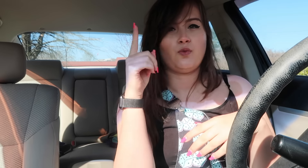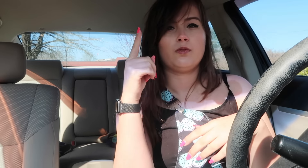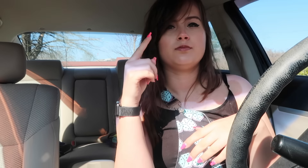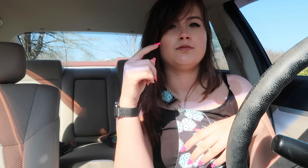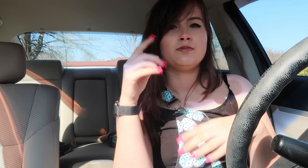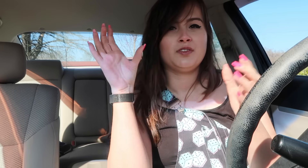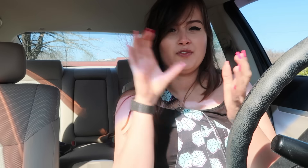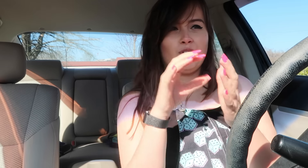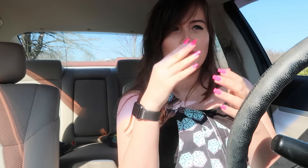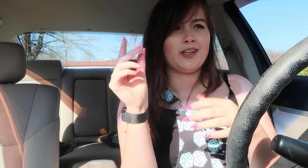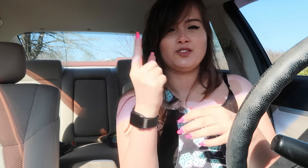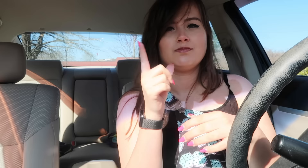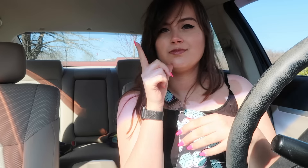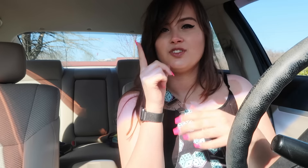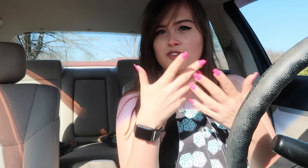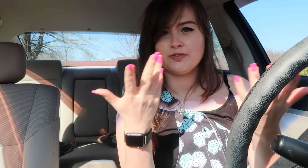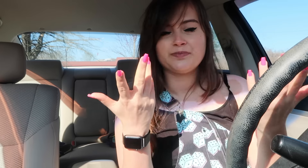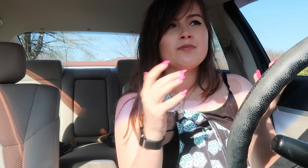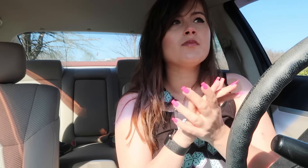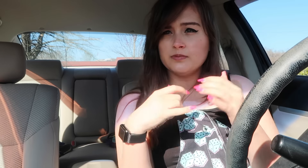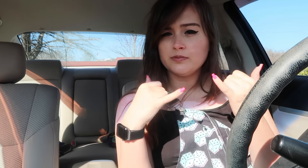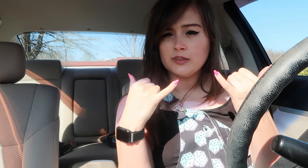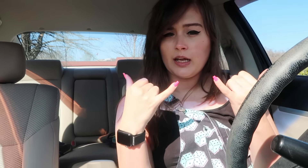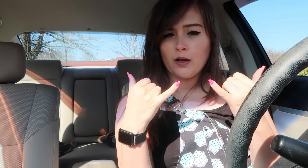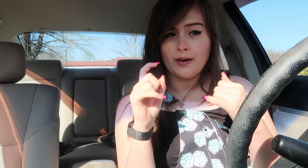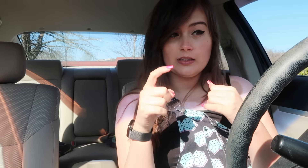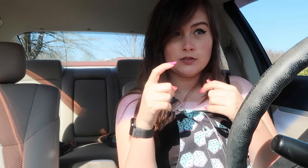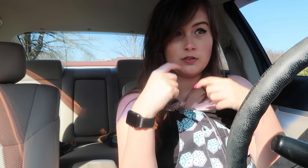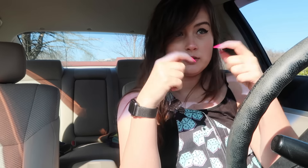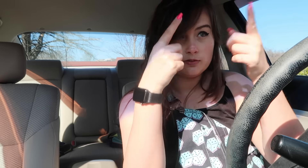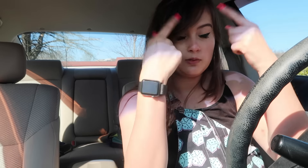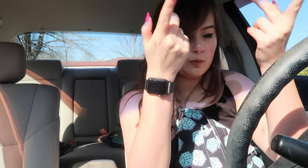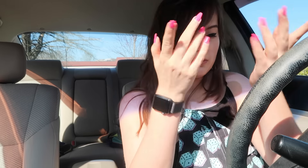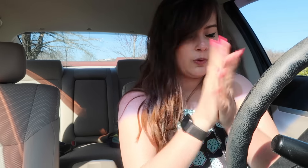For the shoot and lunch in general. Okay, I need to go.